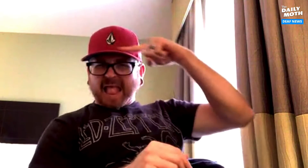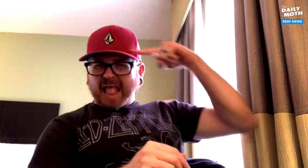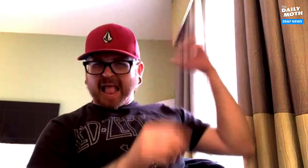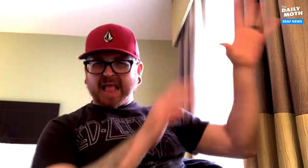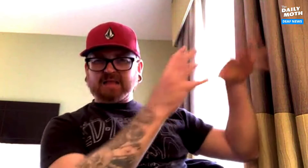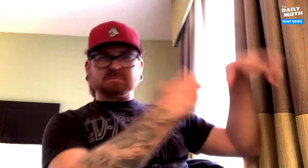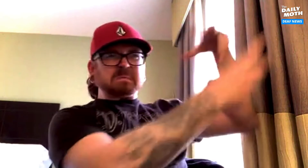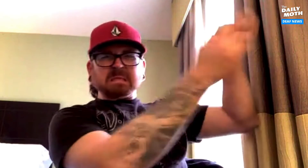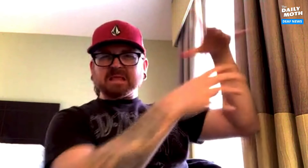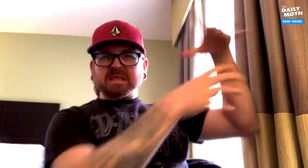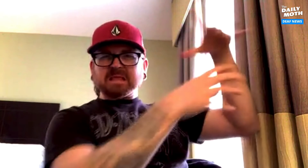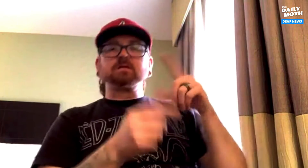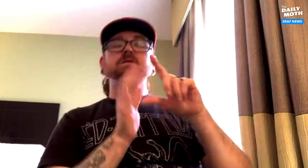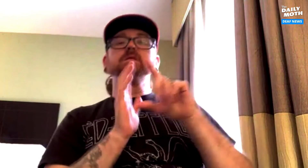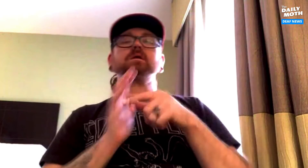black and stormy.